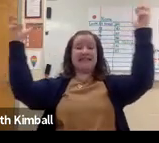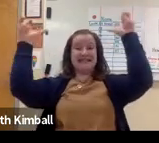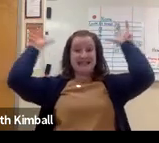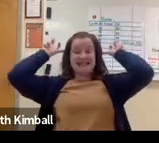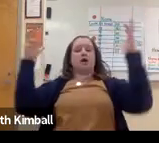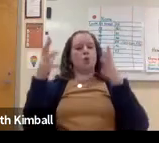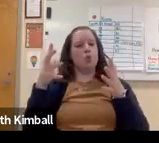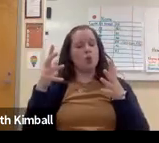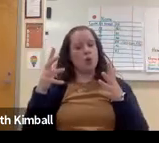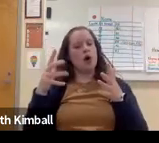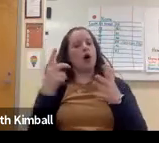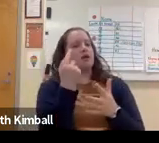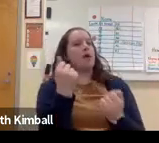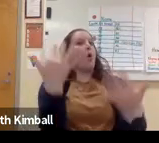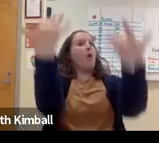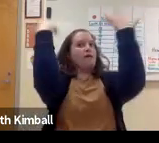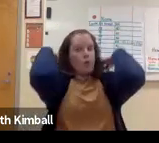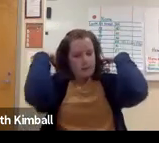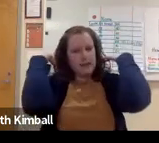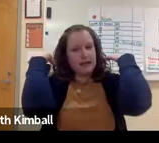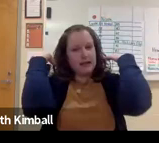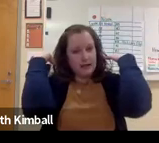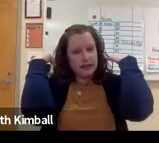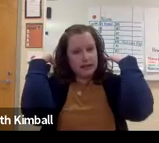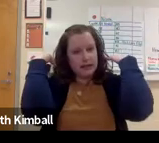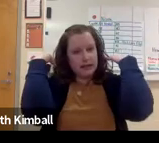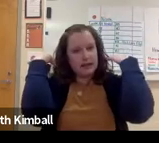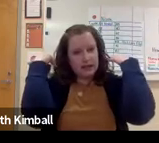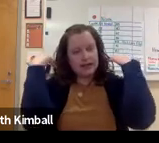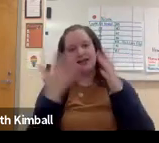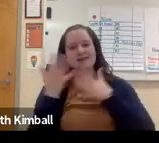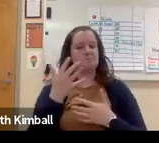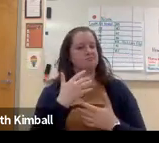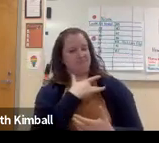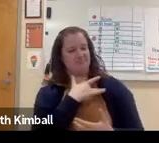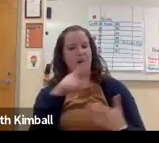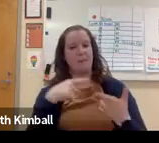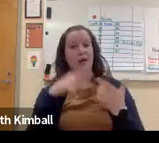is that my brain has difficulty separating some of those environmental sounds